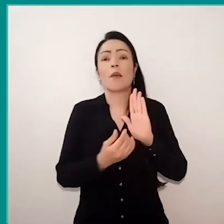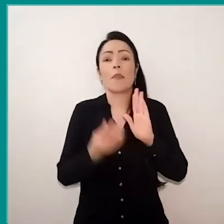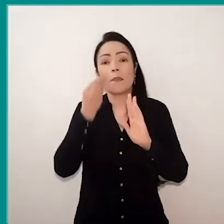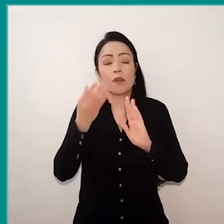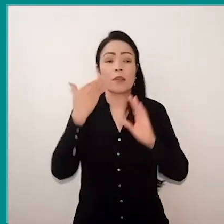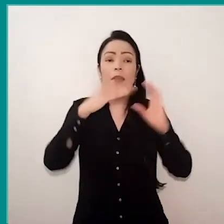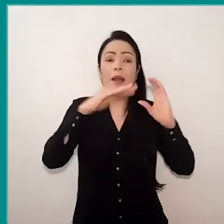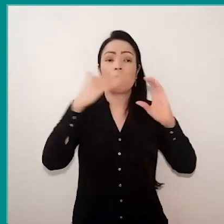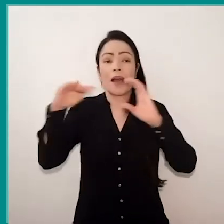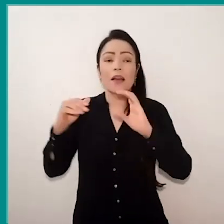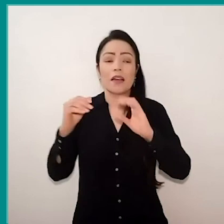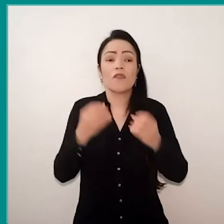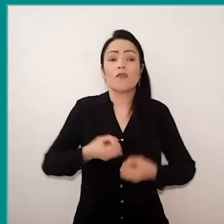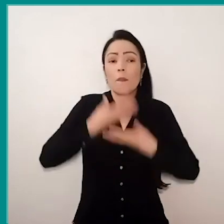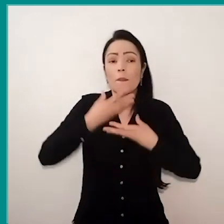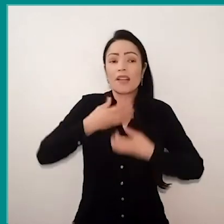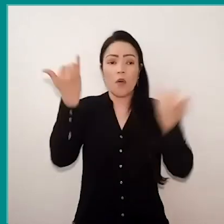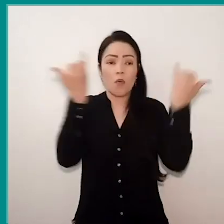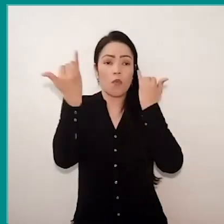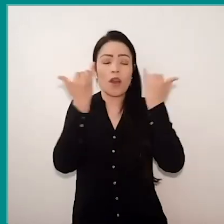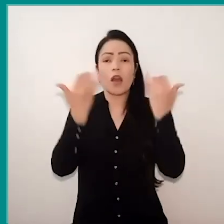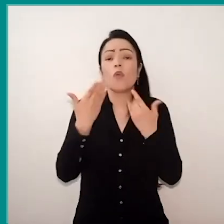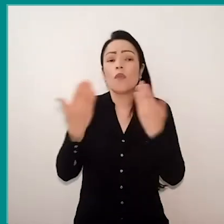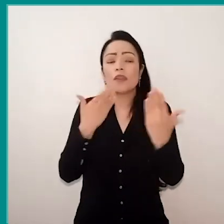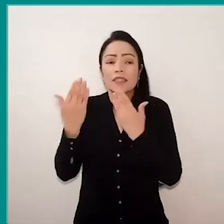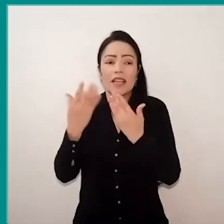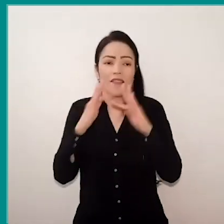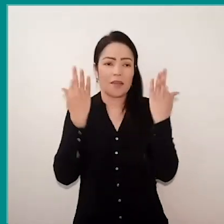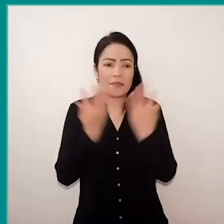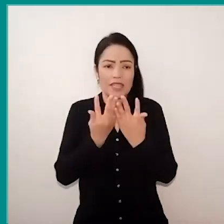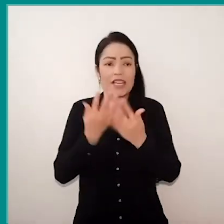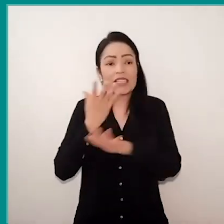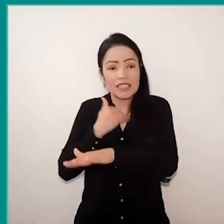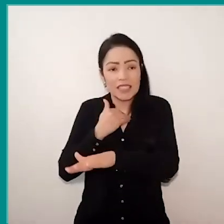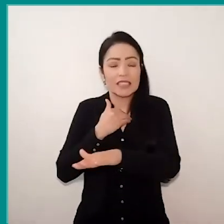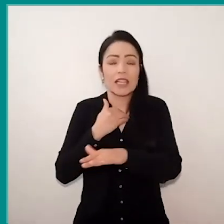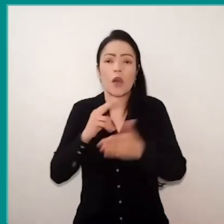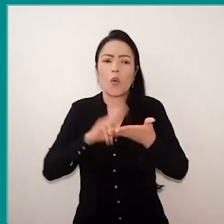to talk to parents, to listen to the children. Mail, motorcycle courier, we just didn't use a dove,